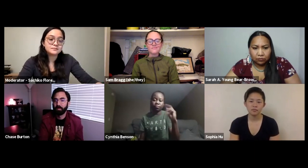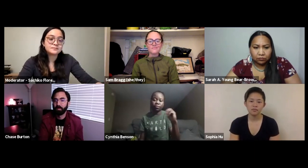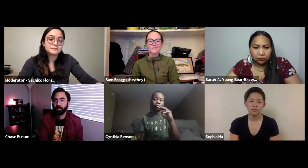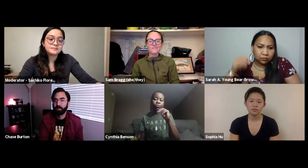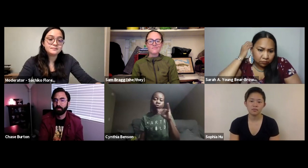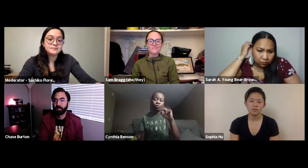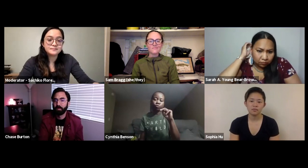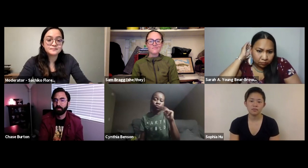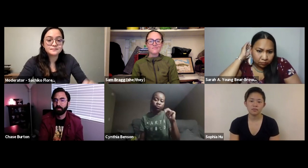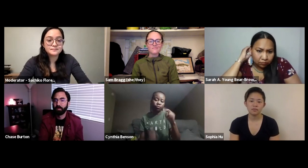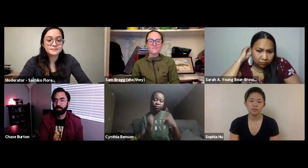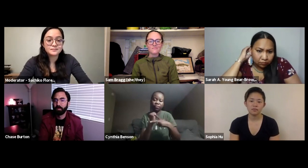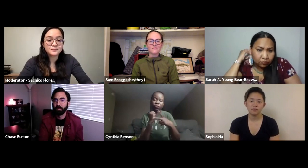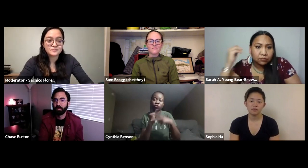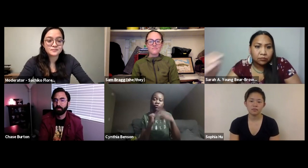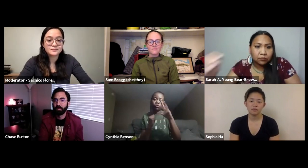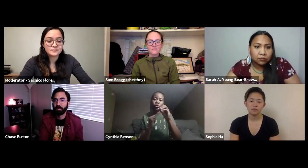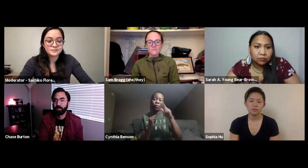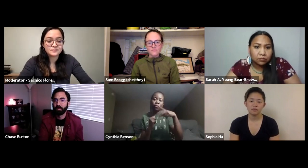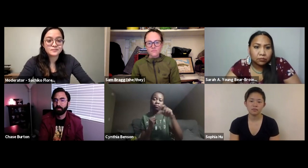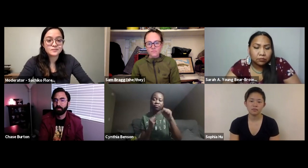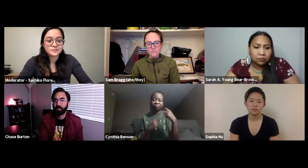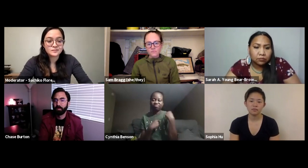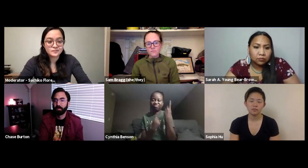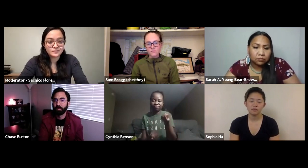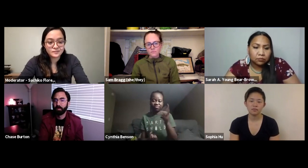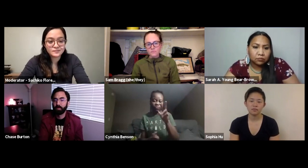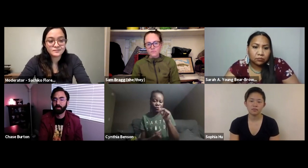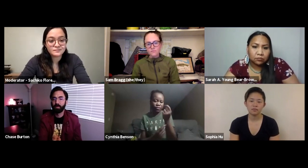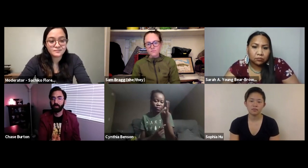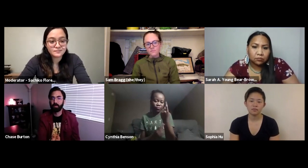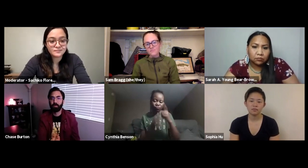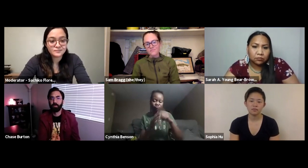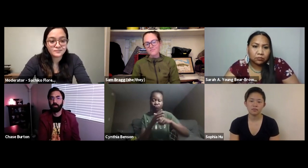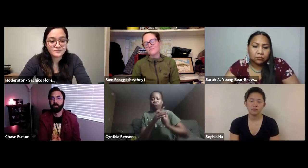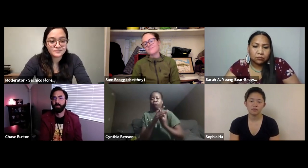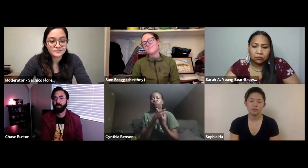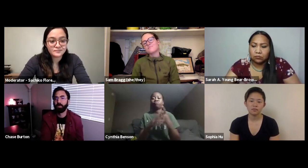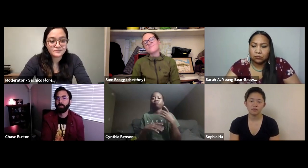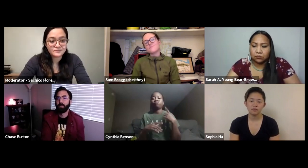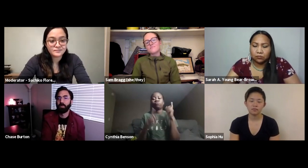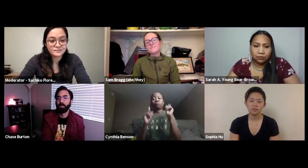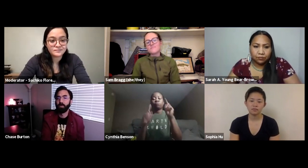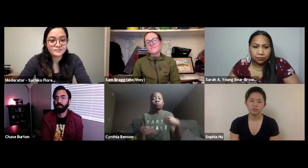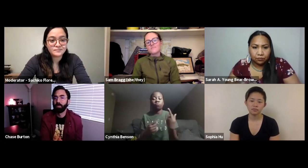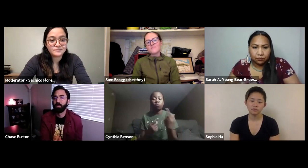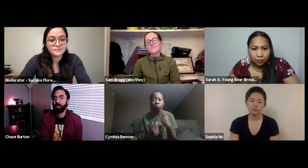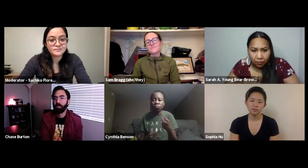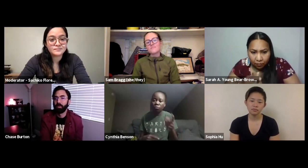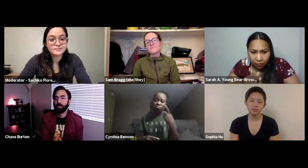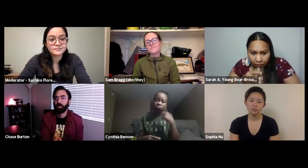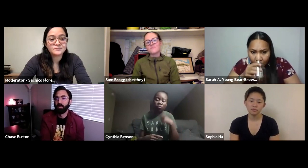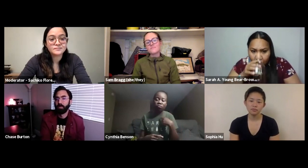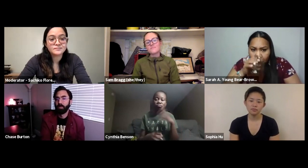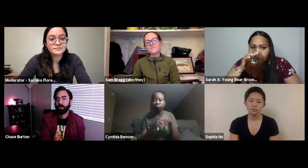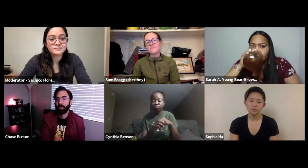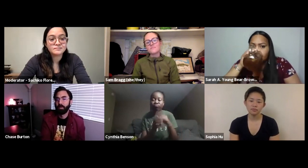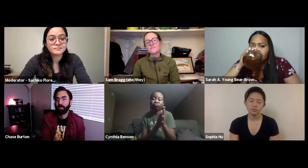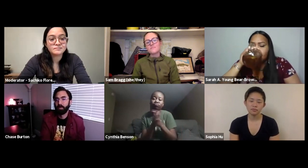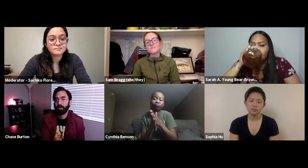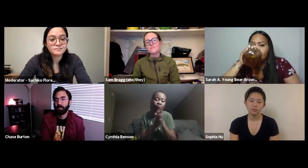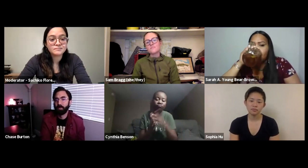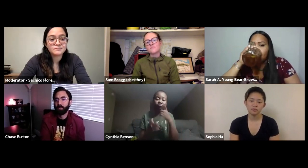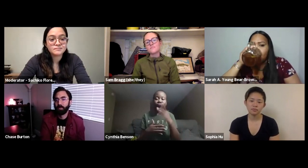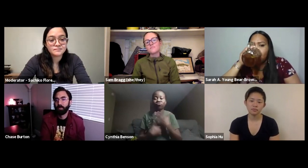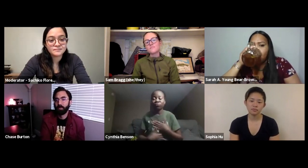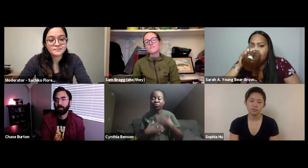apply for CCM, which is the Conservation Corps for Minnesota and so in 2011 I joined and